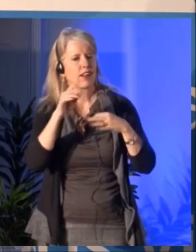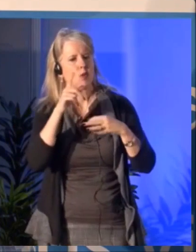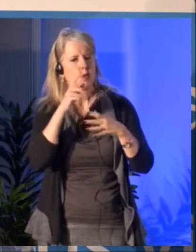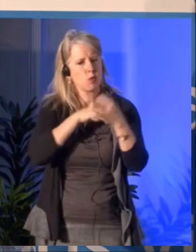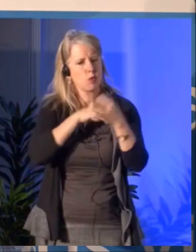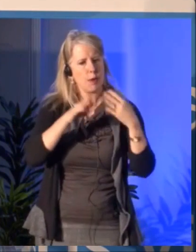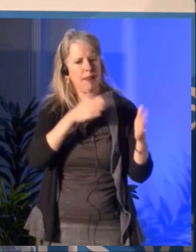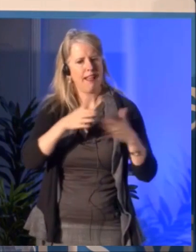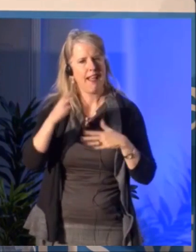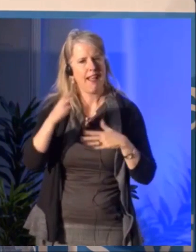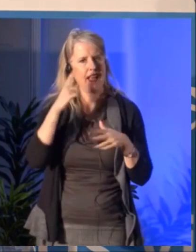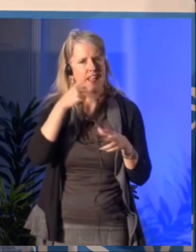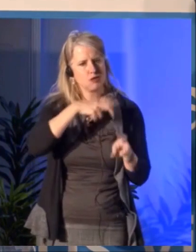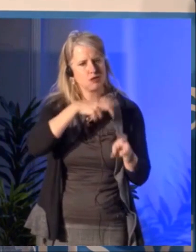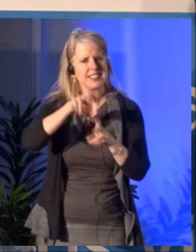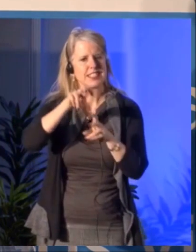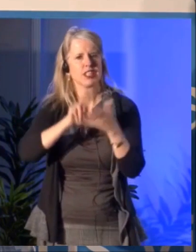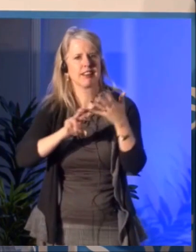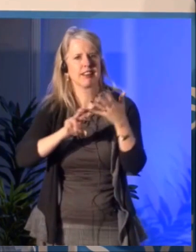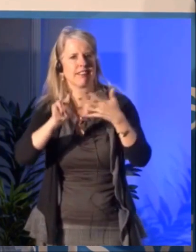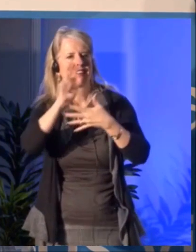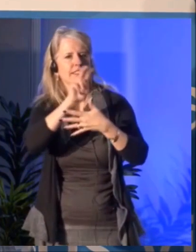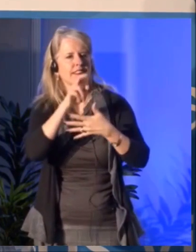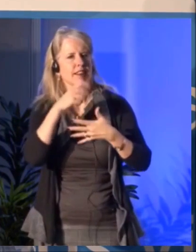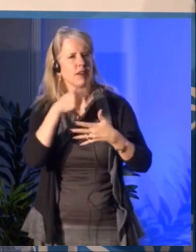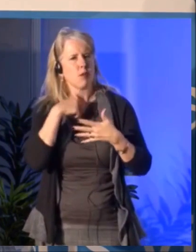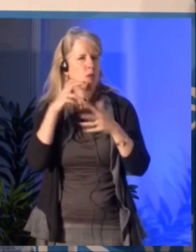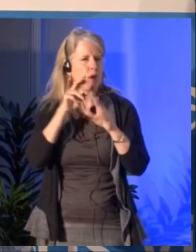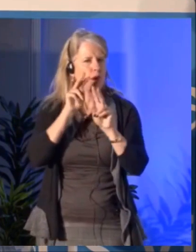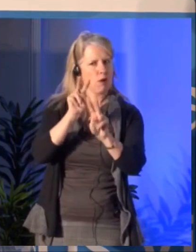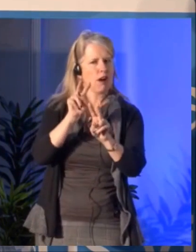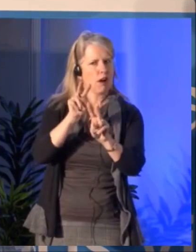So in a nutshell, I must say that it's very much